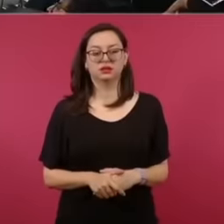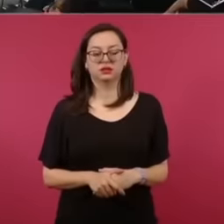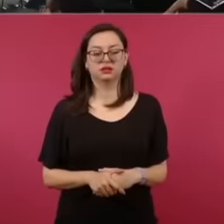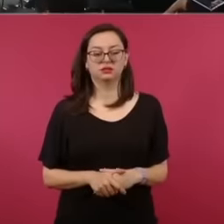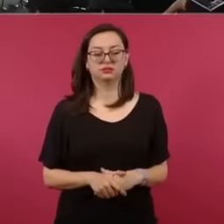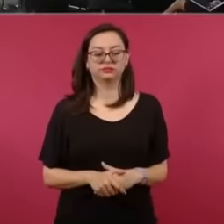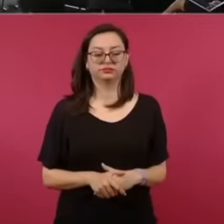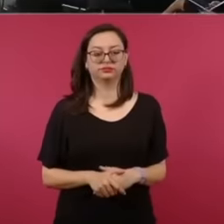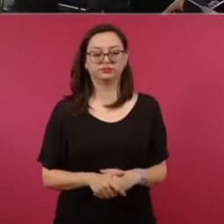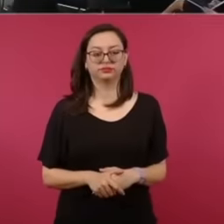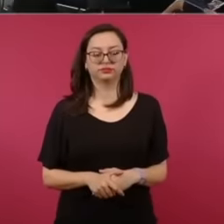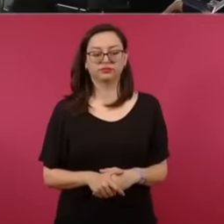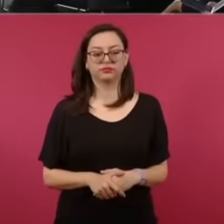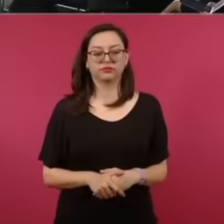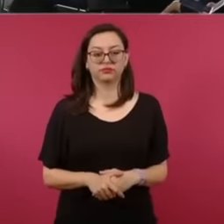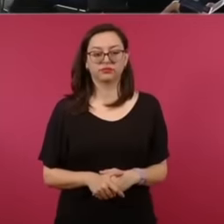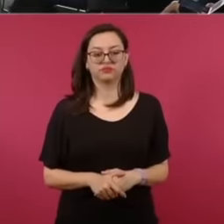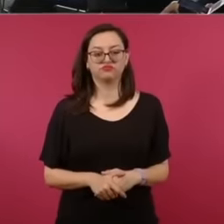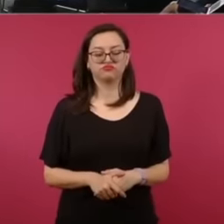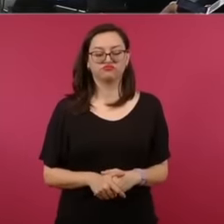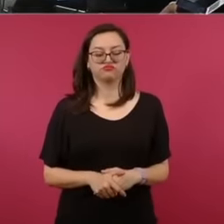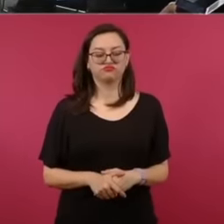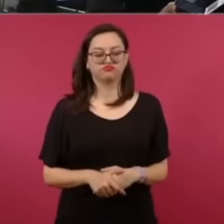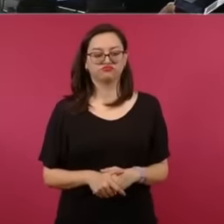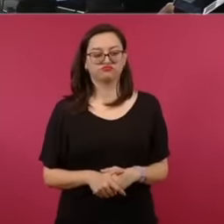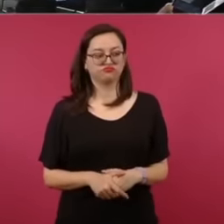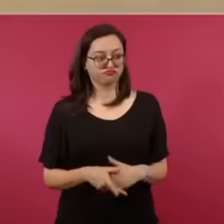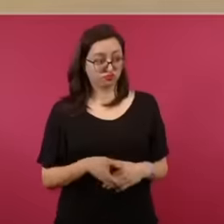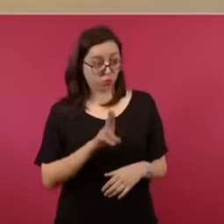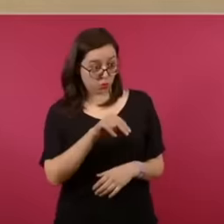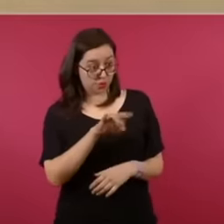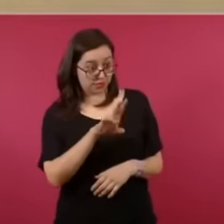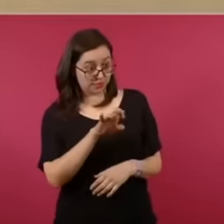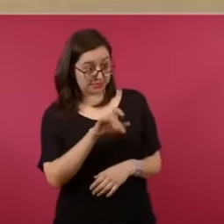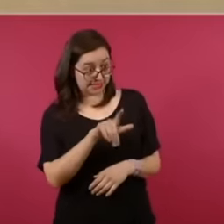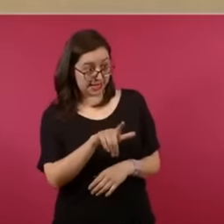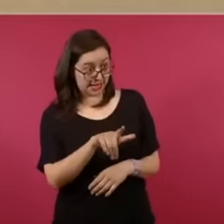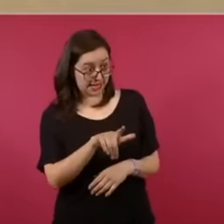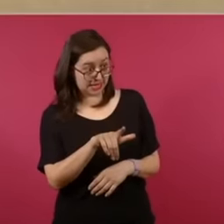signed on March 1st no but from the universal only from the universal Maybe it's